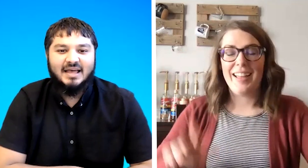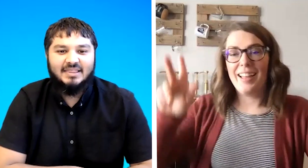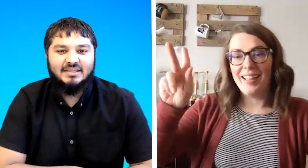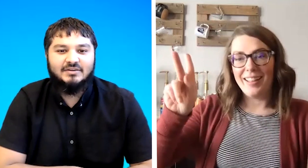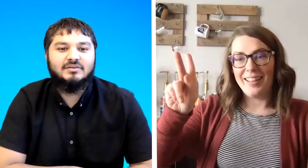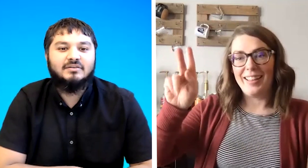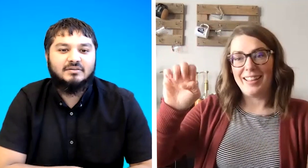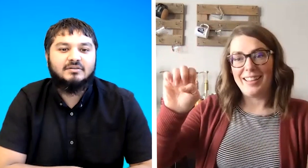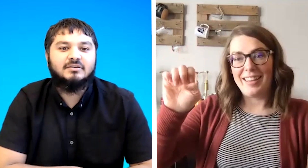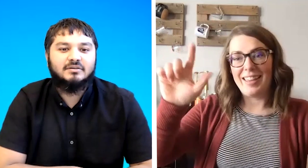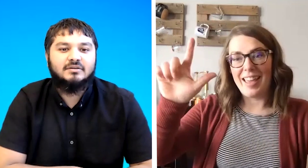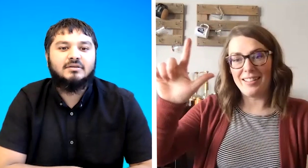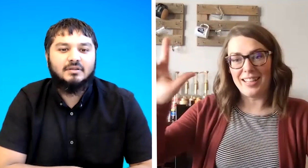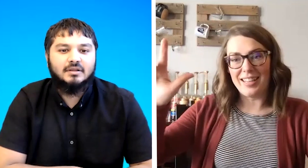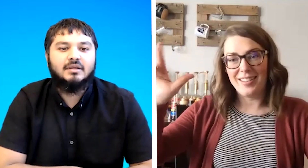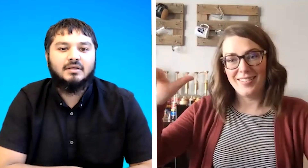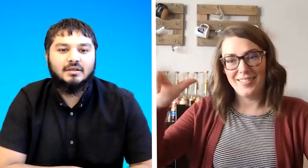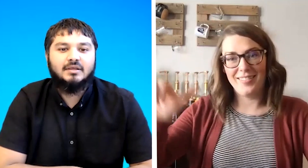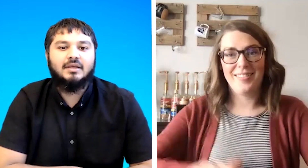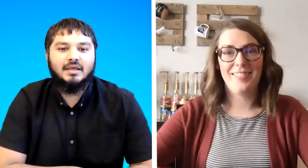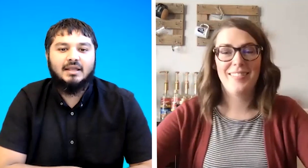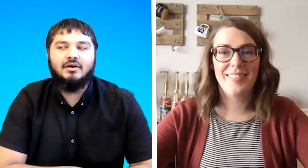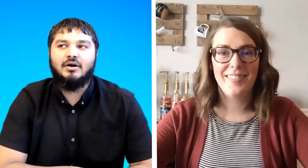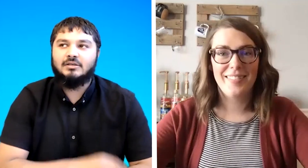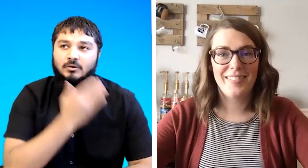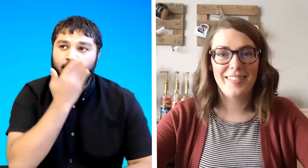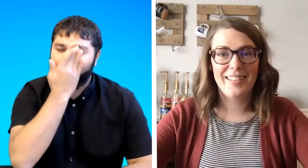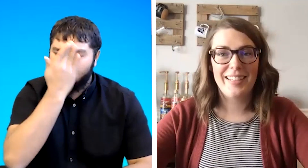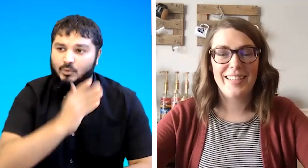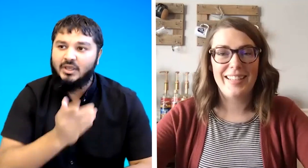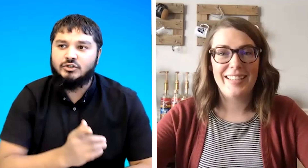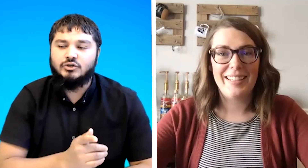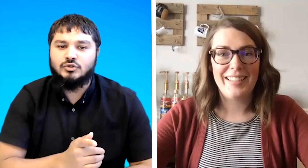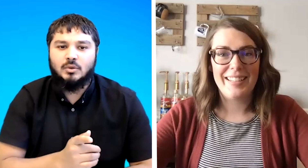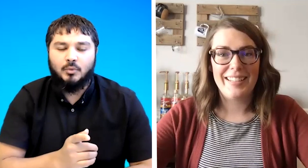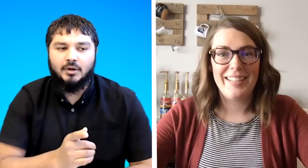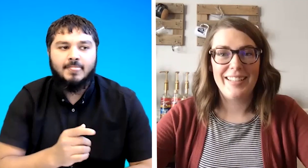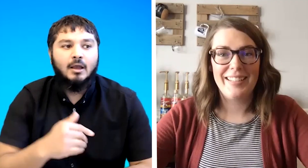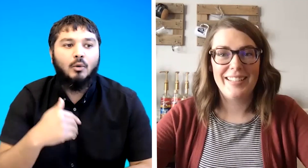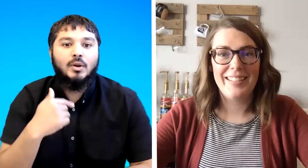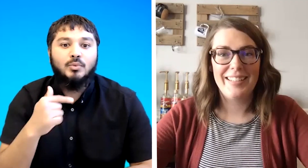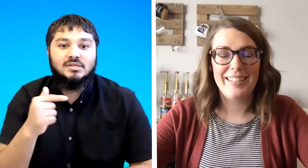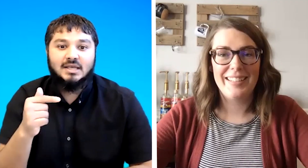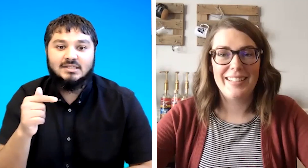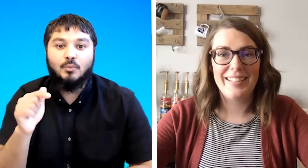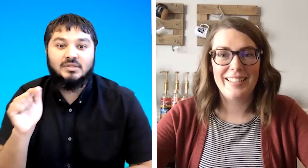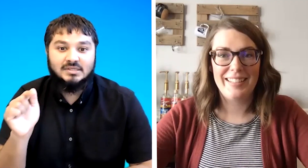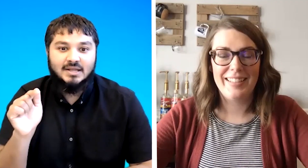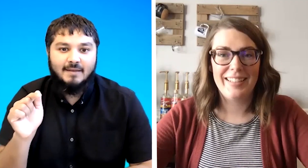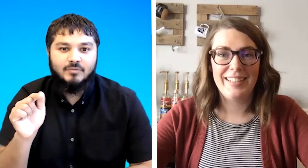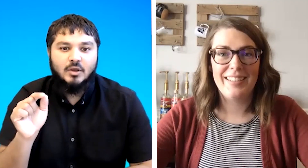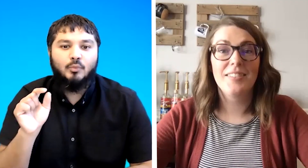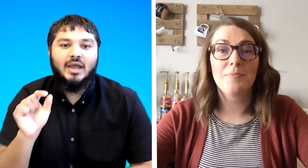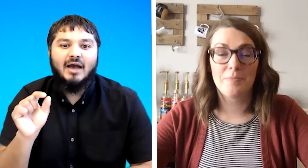and then kelly kelly okay so we when we introduce someone or when we say someone's name we have to